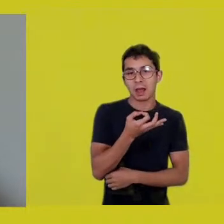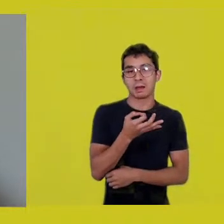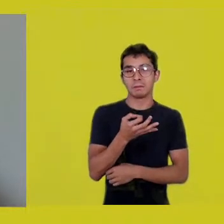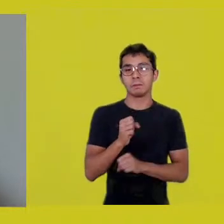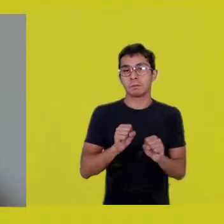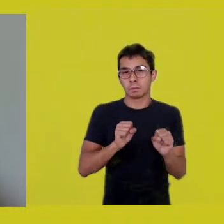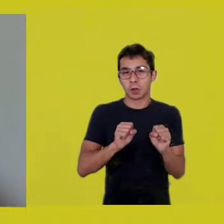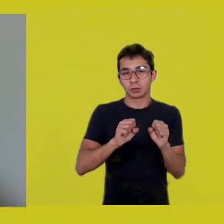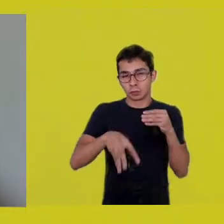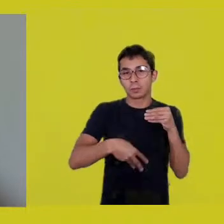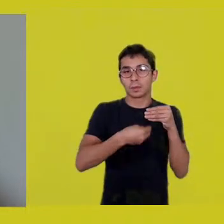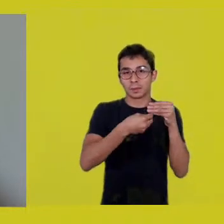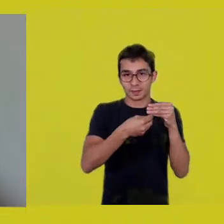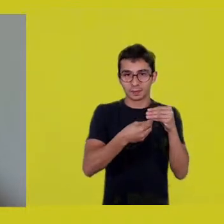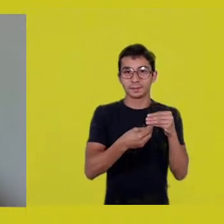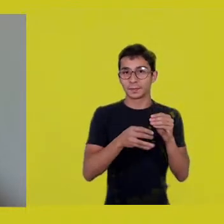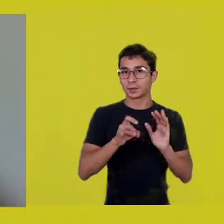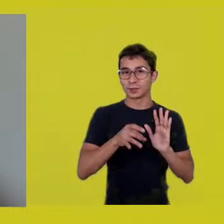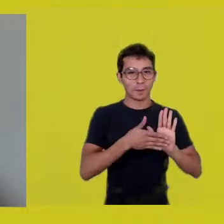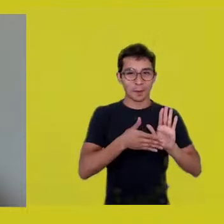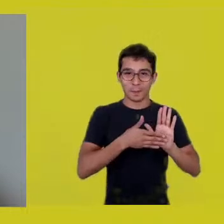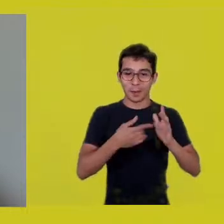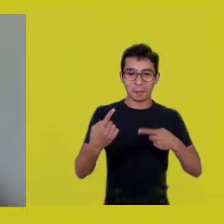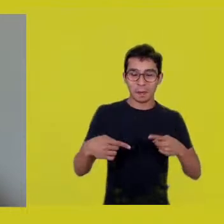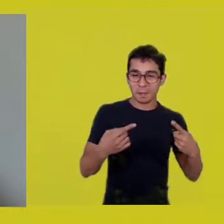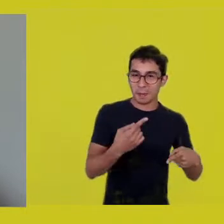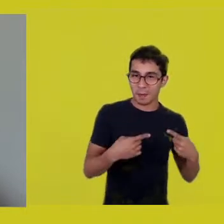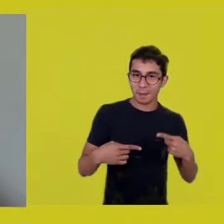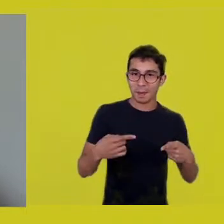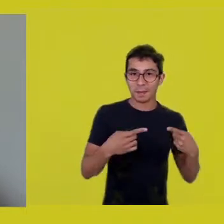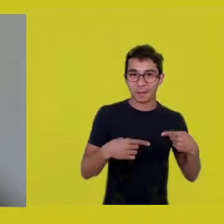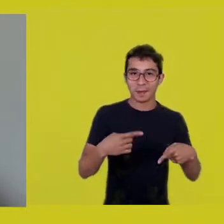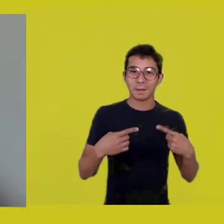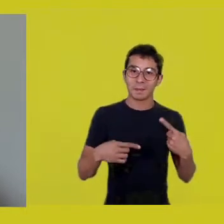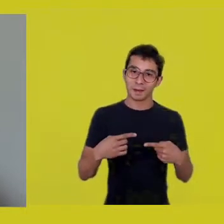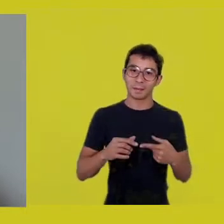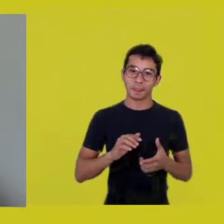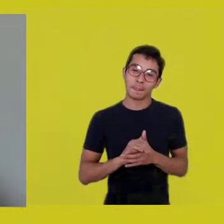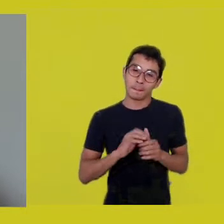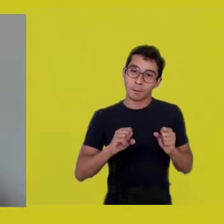as Nego Bispo says, of these actions we’re taking here together.